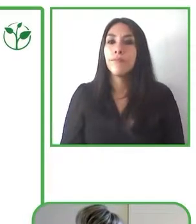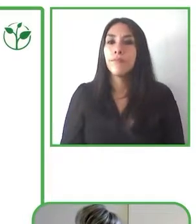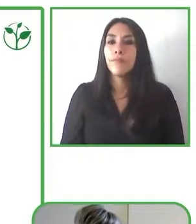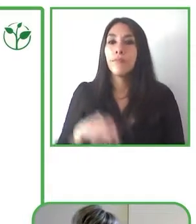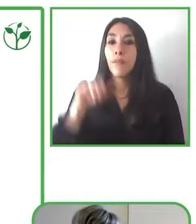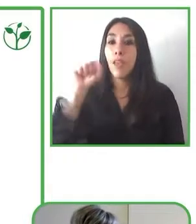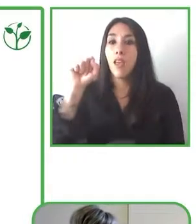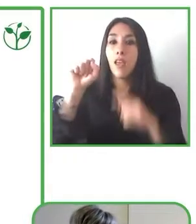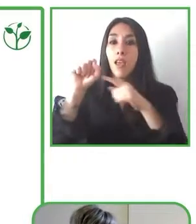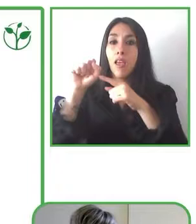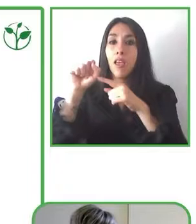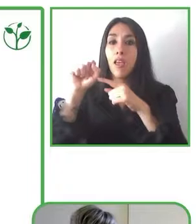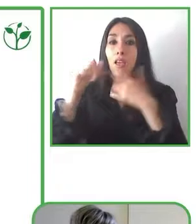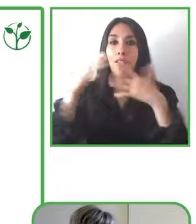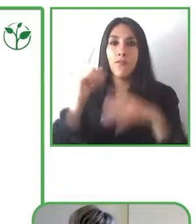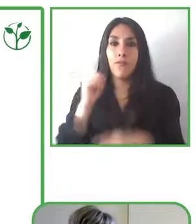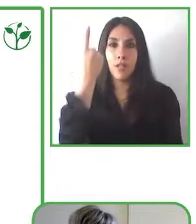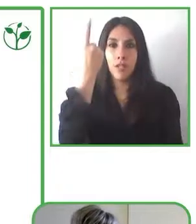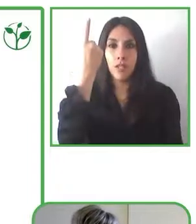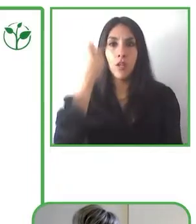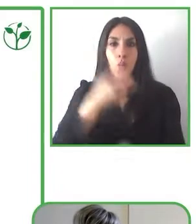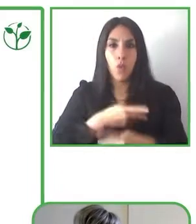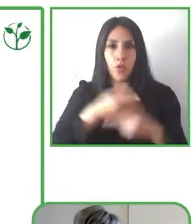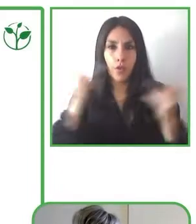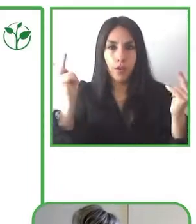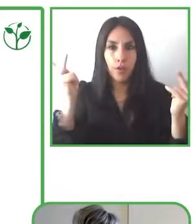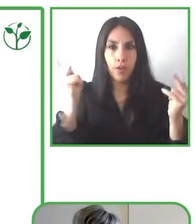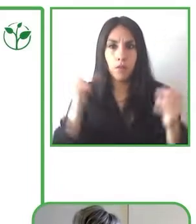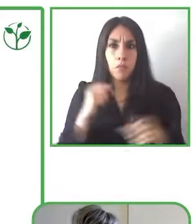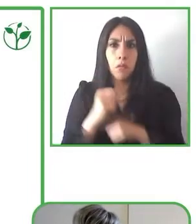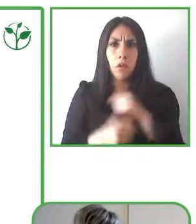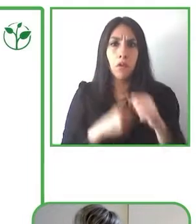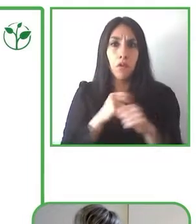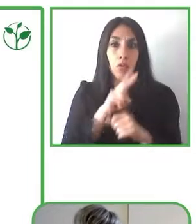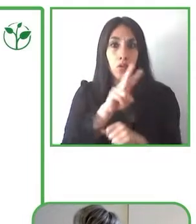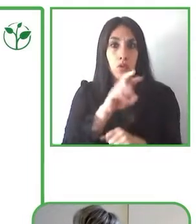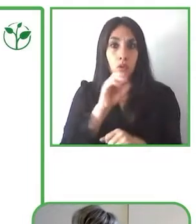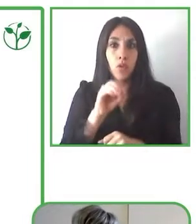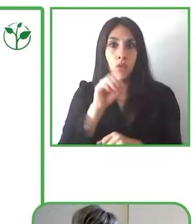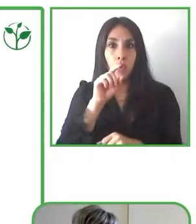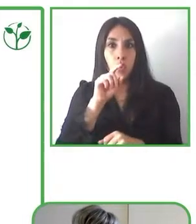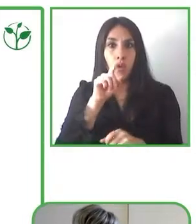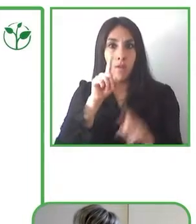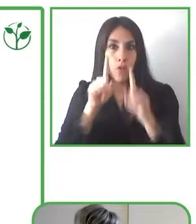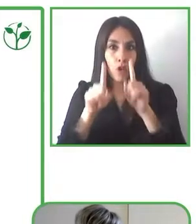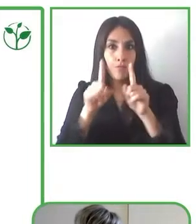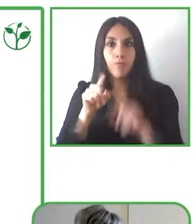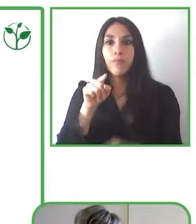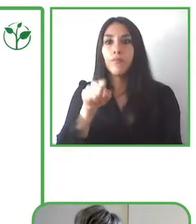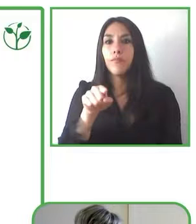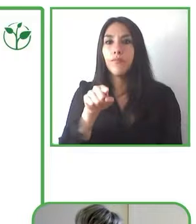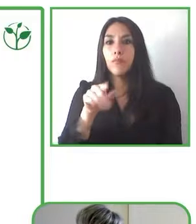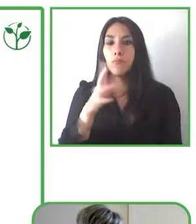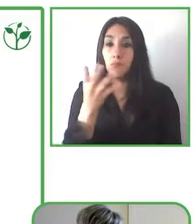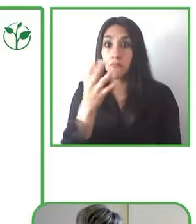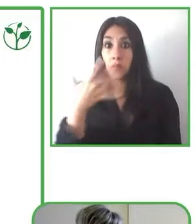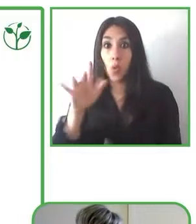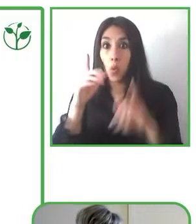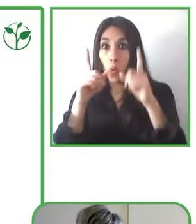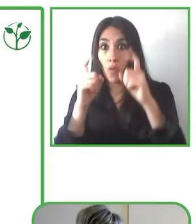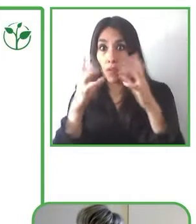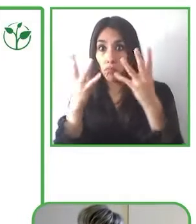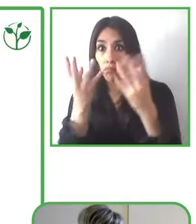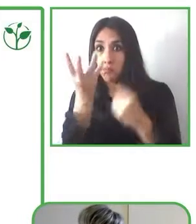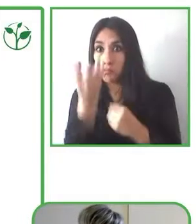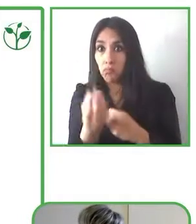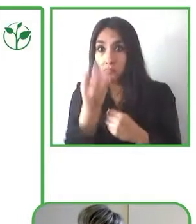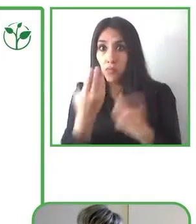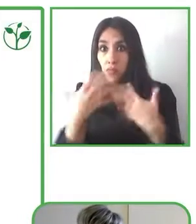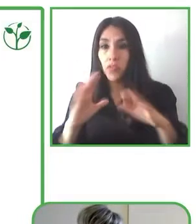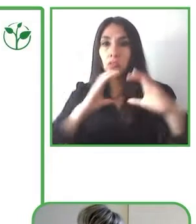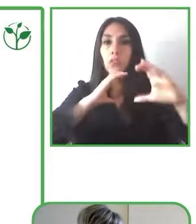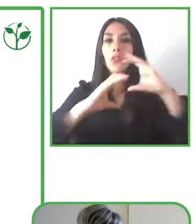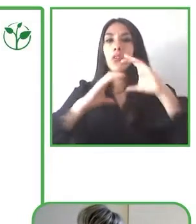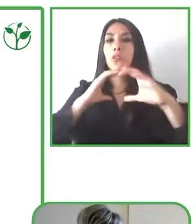as an entire platform for interaction with two new functions: first,